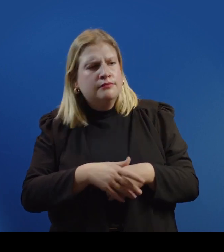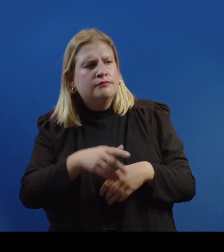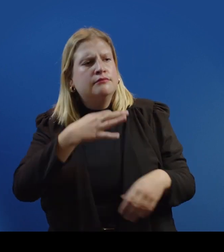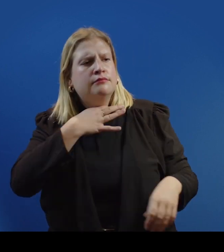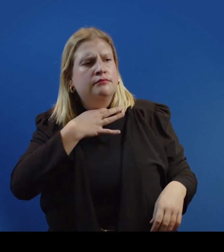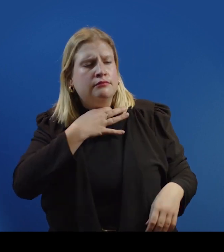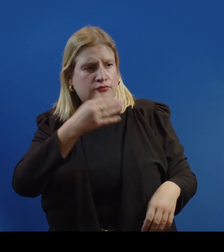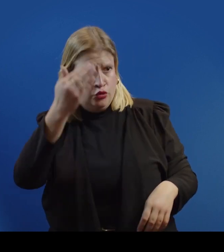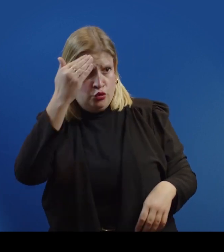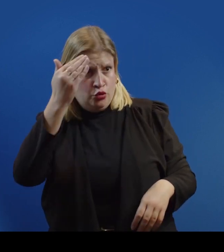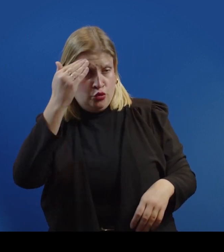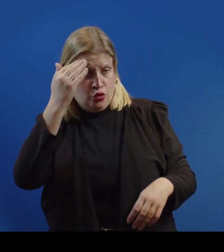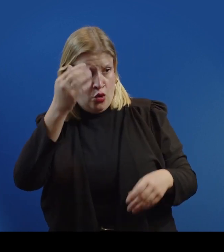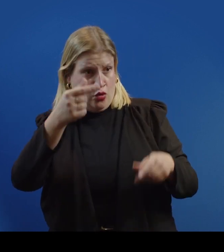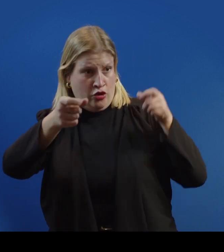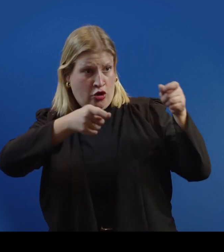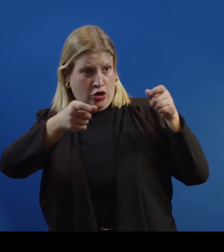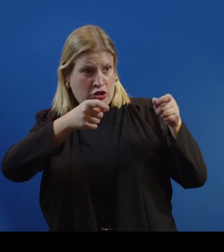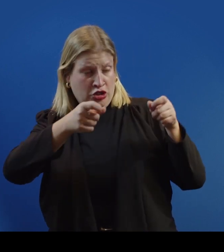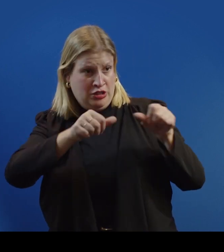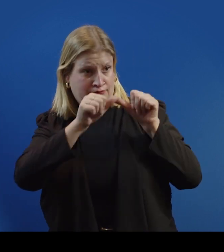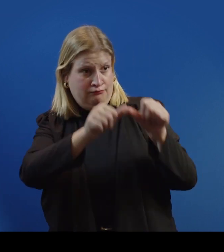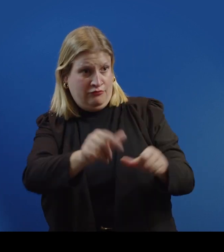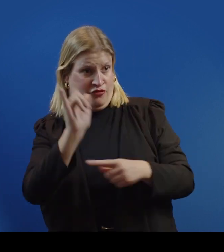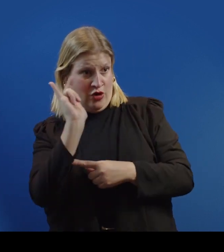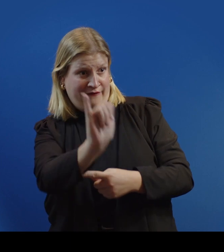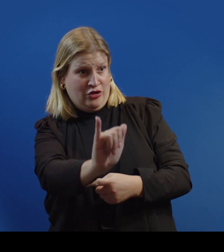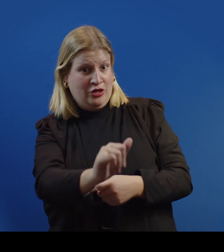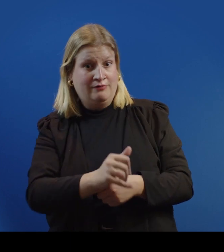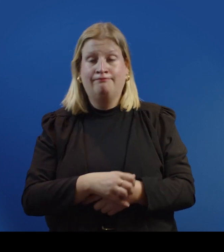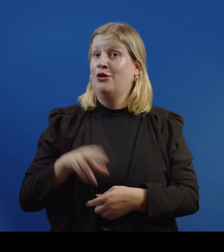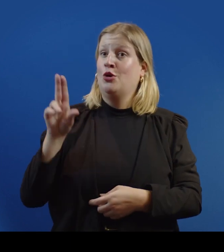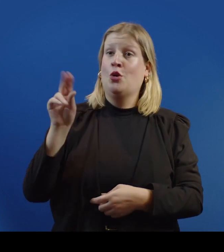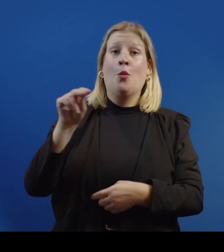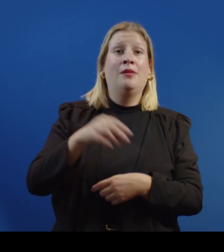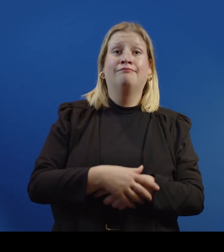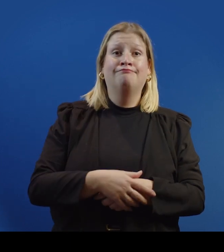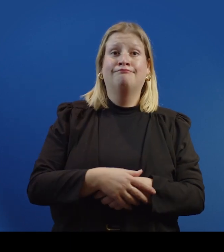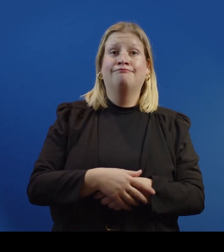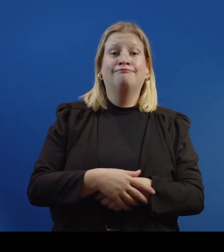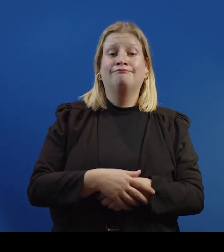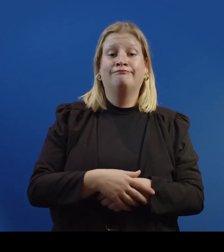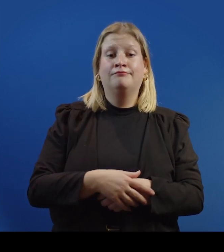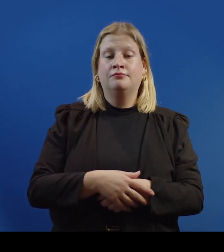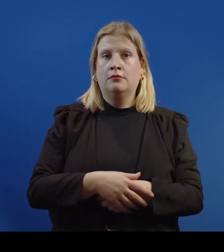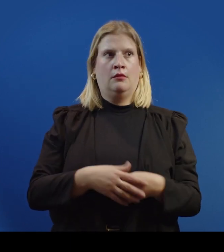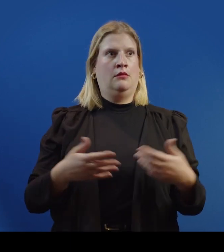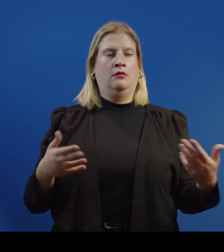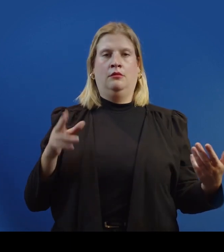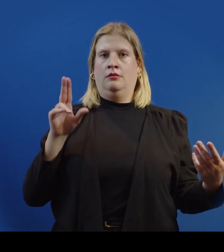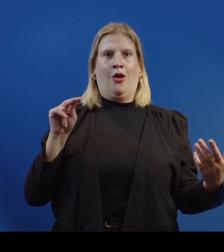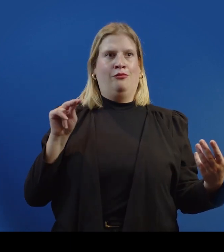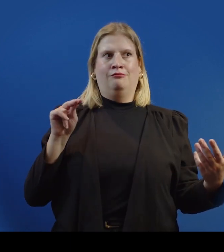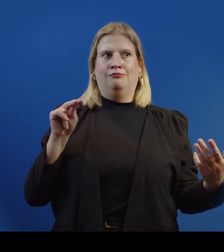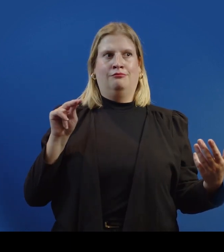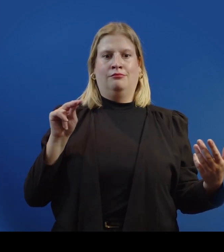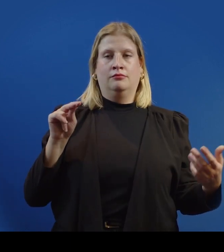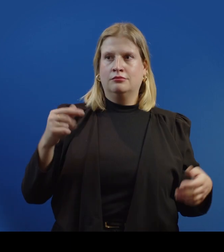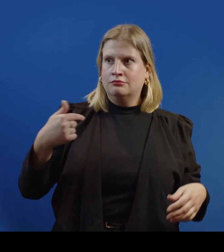[Narrator] Did you know guardianship could last forever? Nope. No.